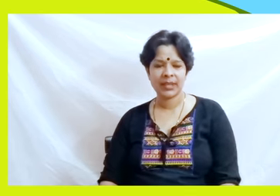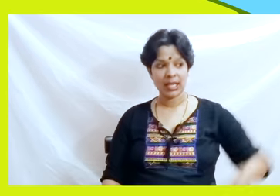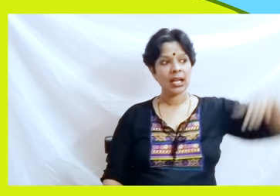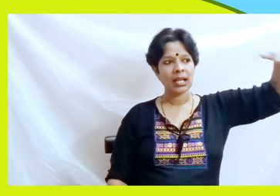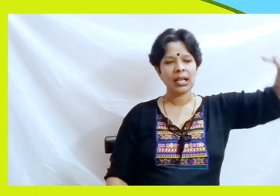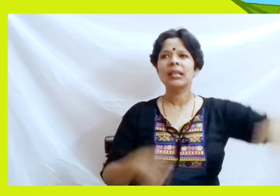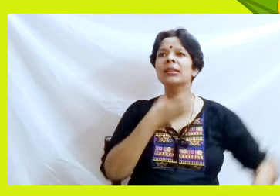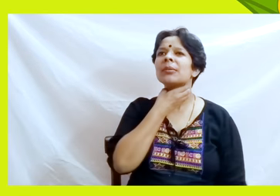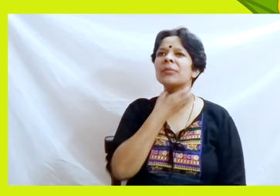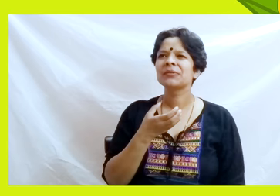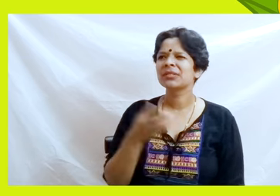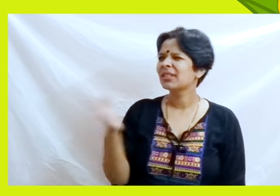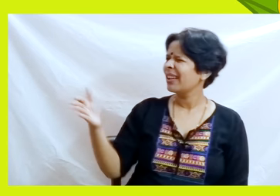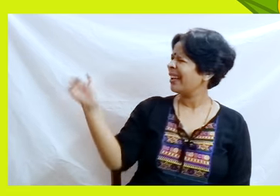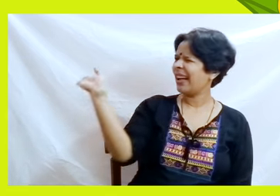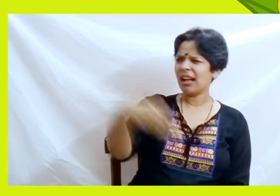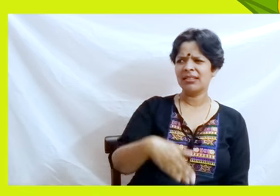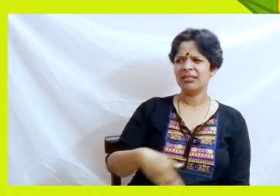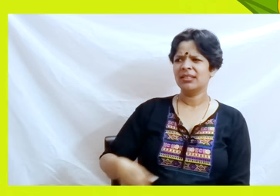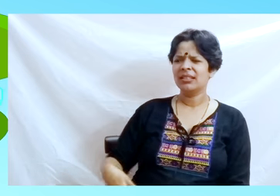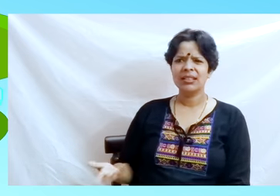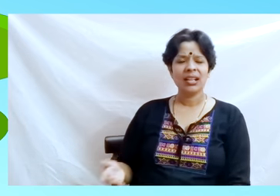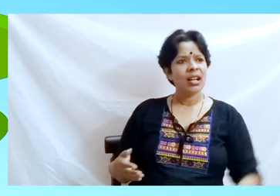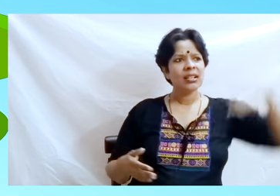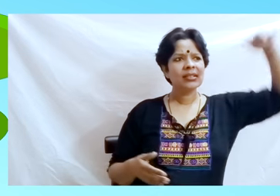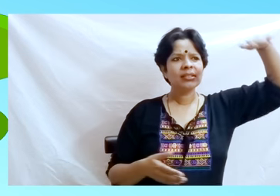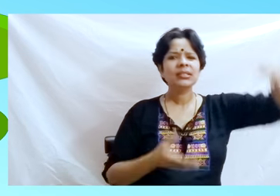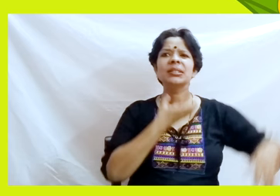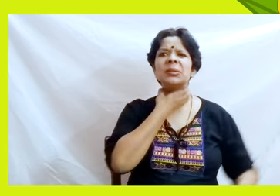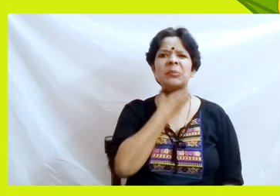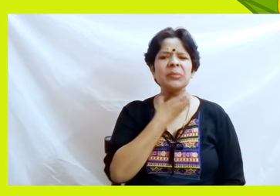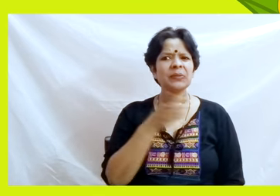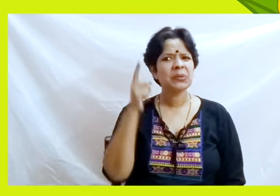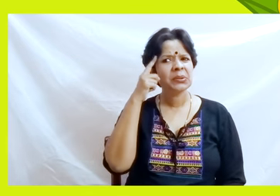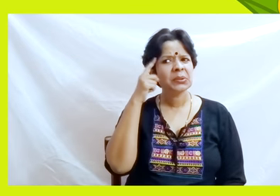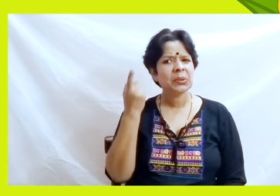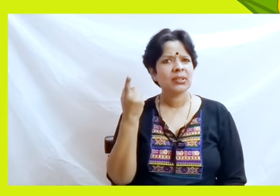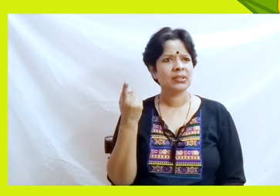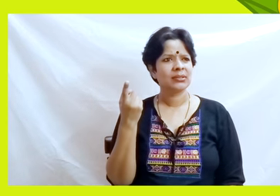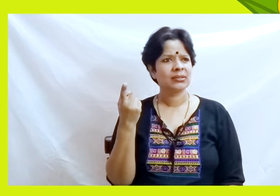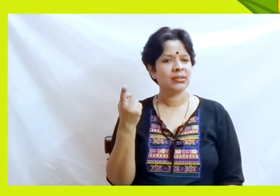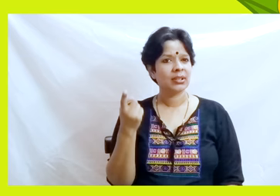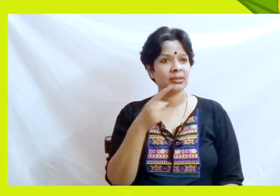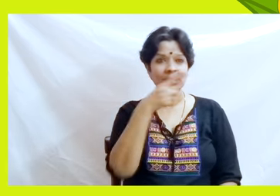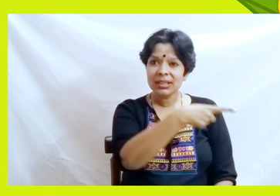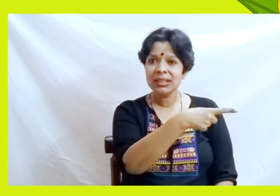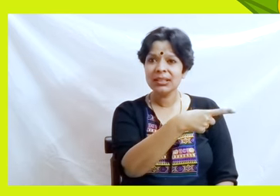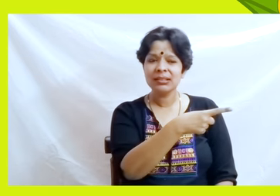“Ridiculous” said the big frog who thought he was much more important than he actually was.